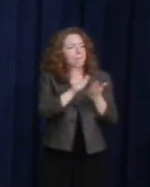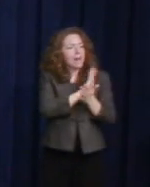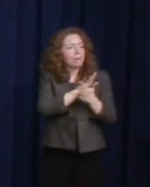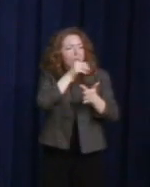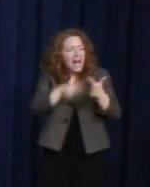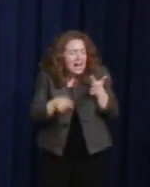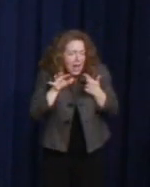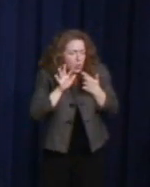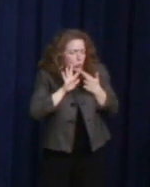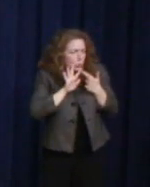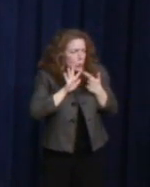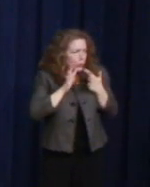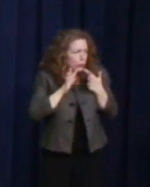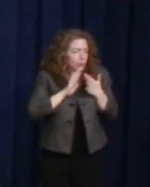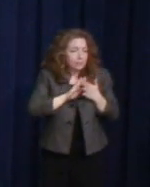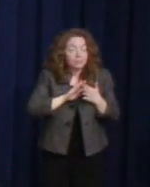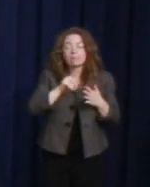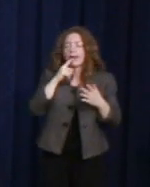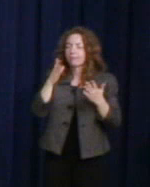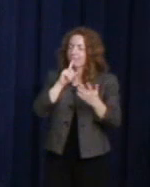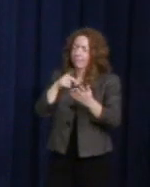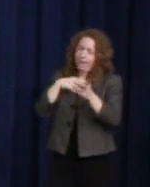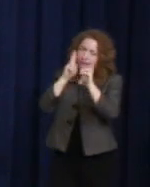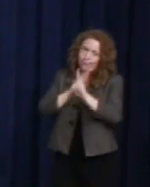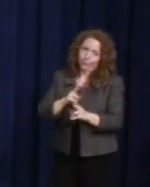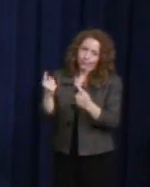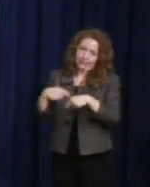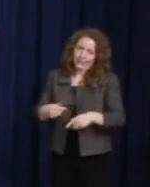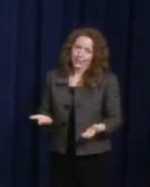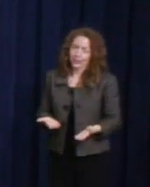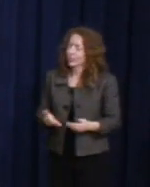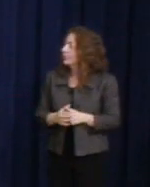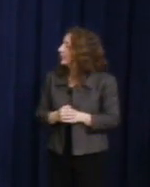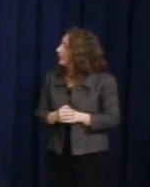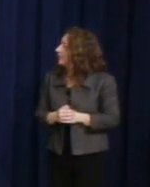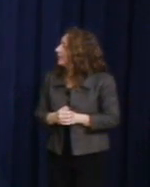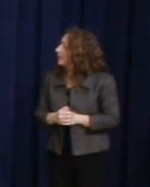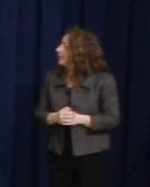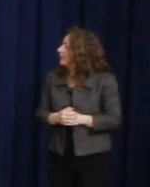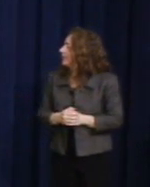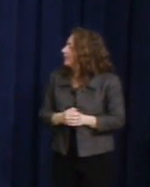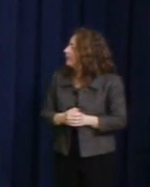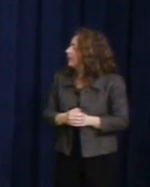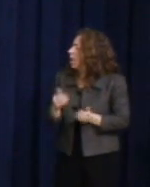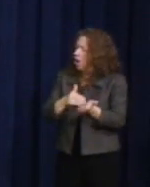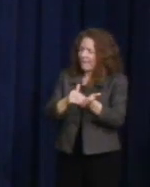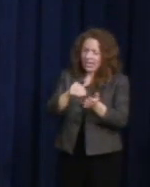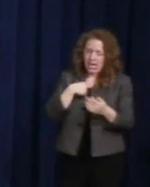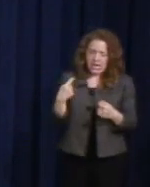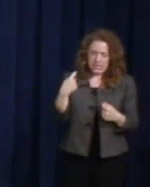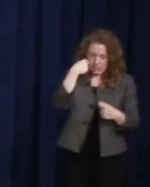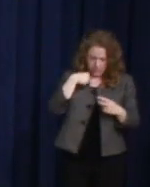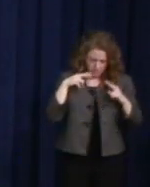But it's truly an honor to be here. I often ask myself "What am I doing here?"